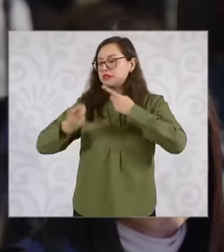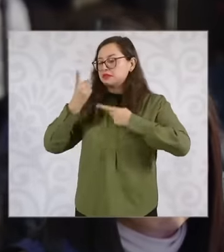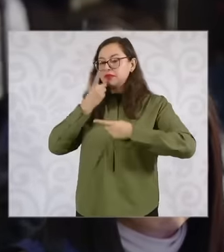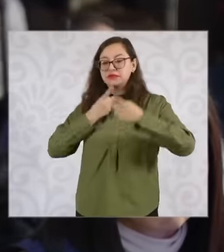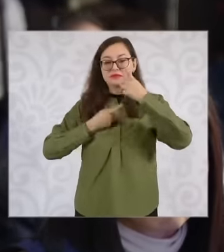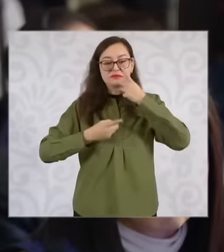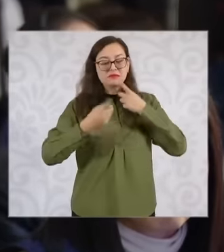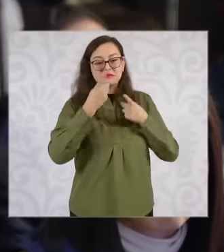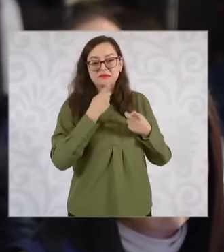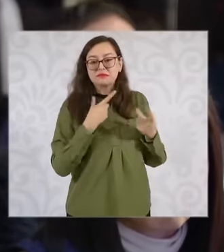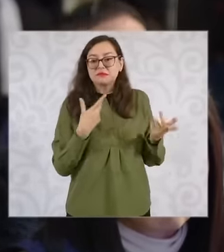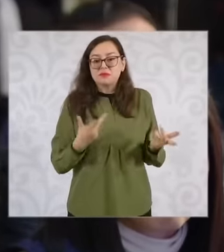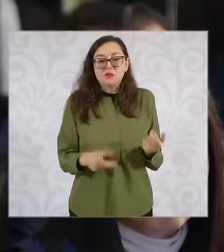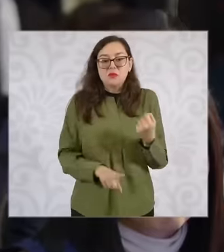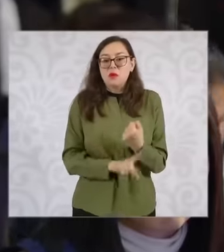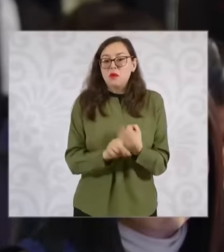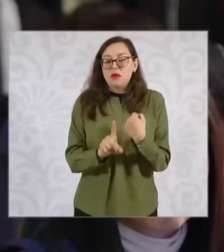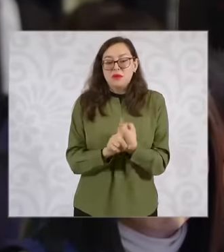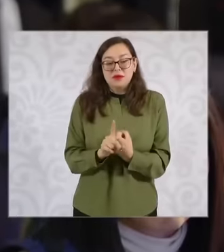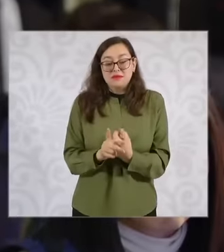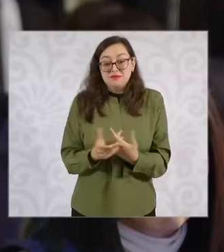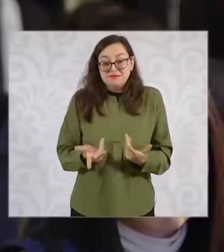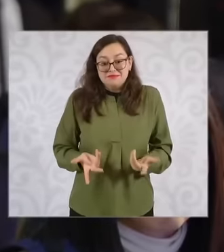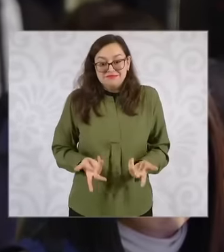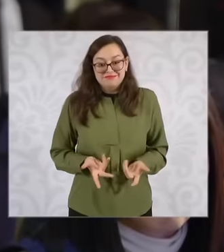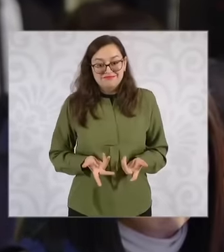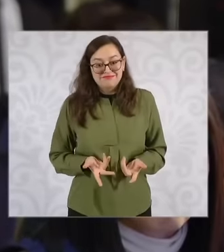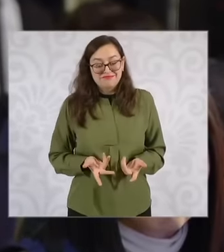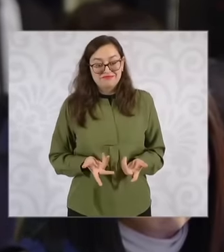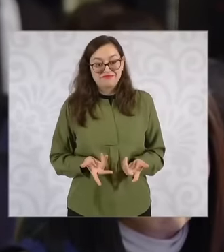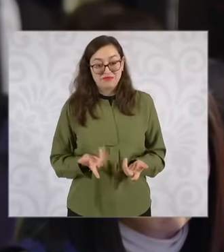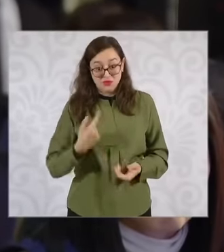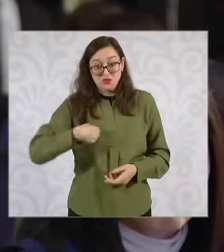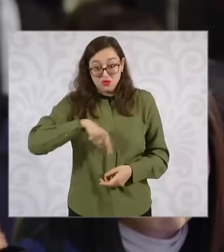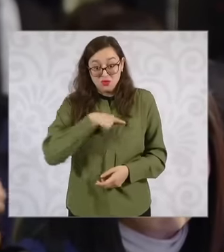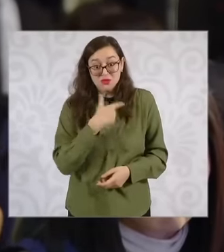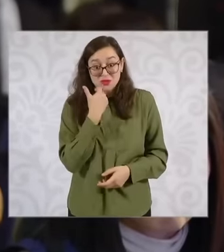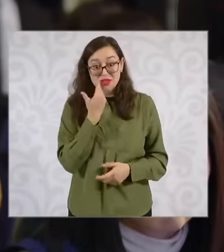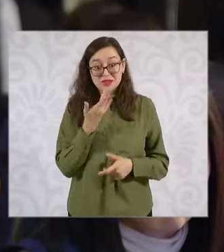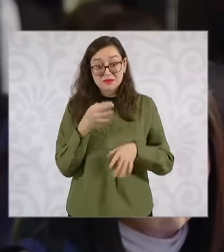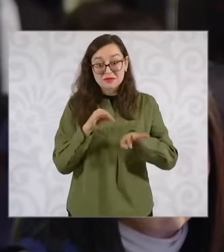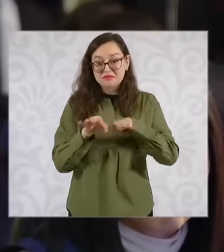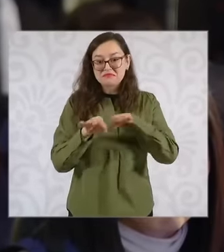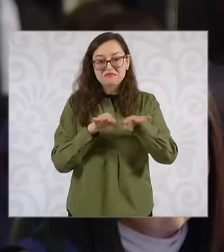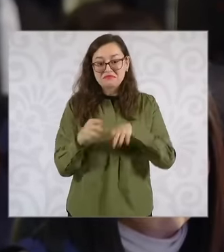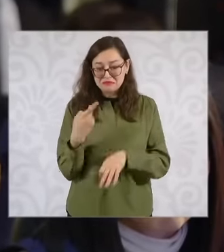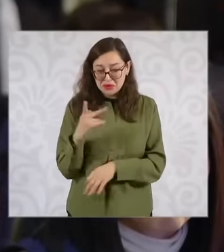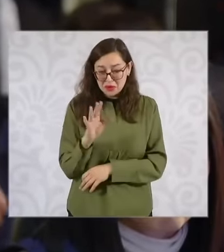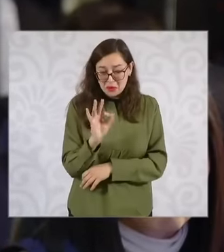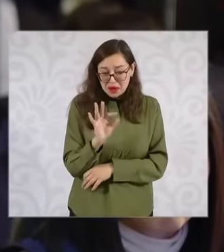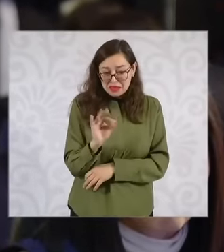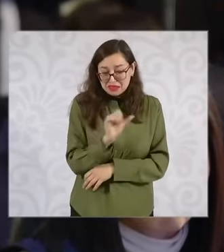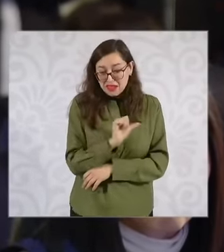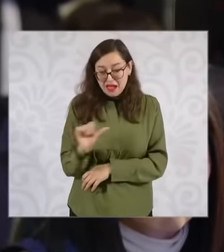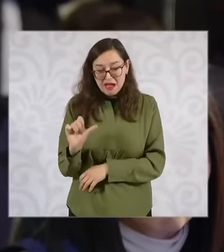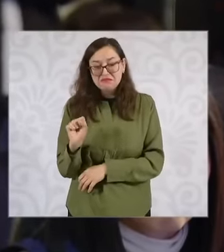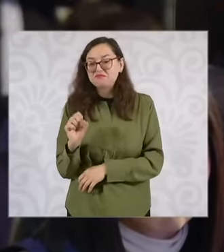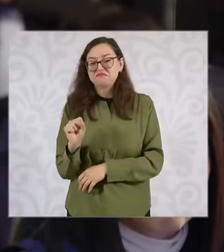companies Well, because they say we want to work but they don't accept us anymore and where